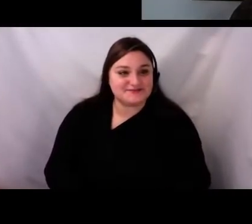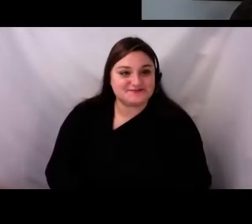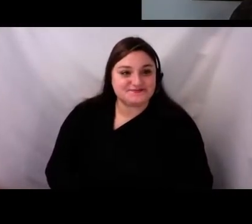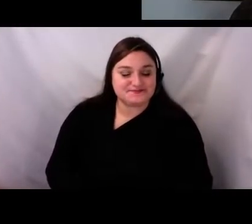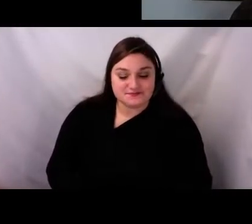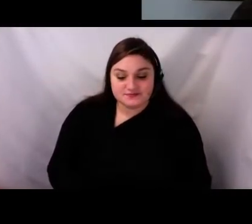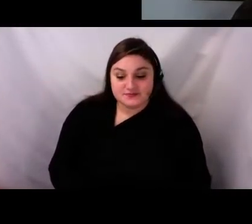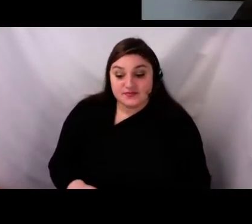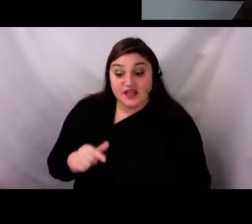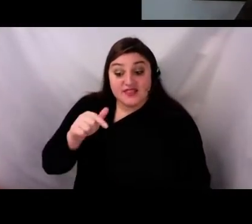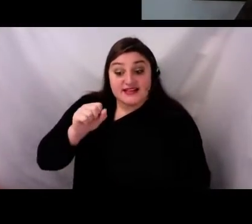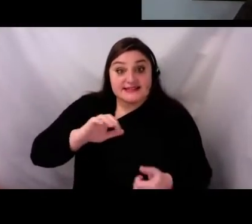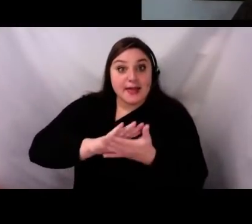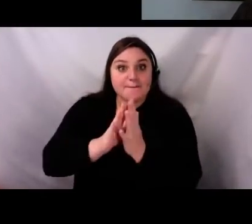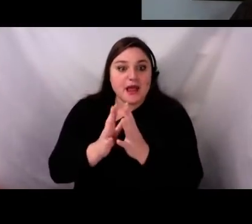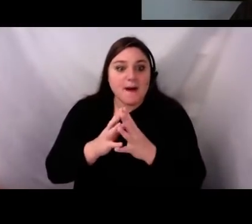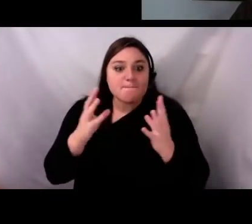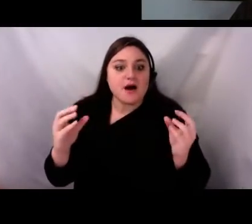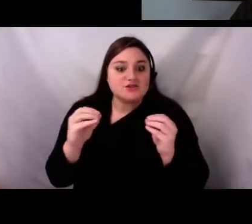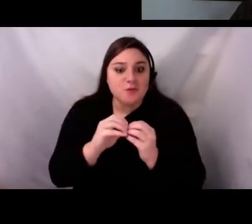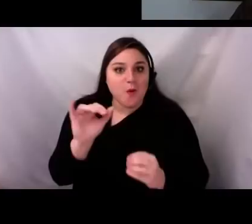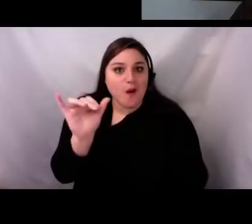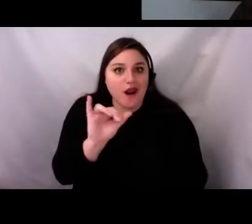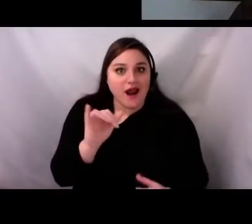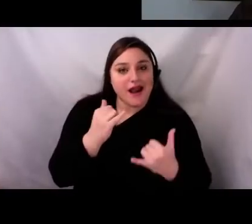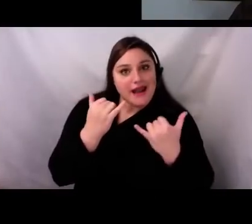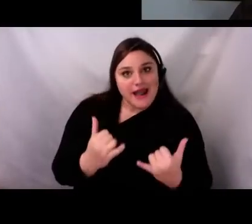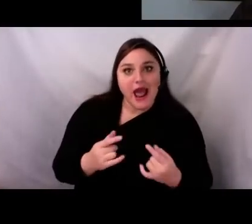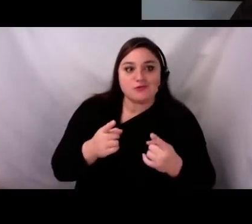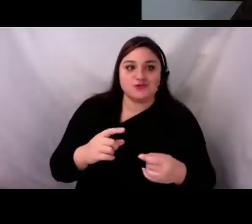successful now and on the other side of this crisis, and social media